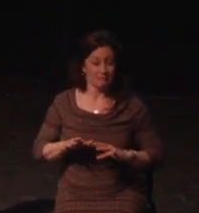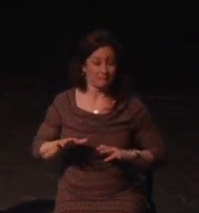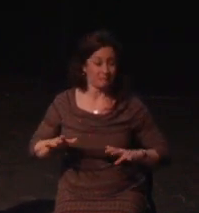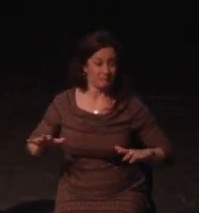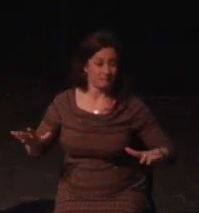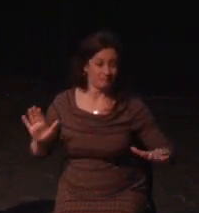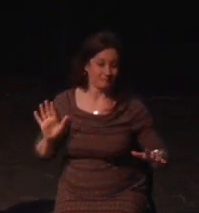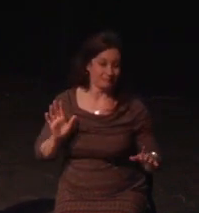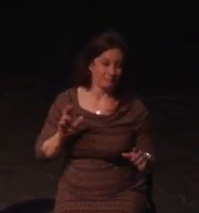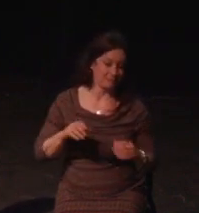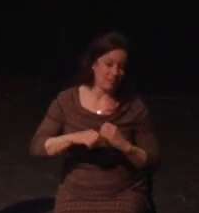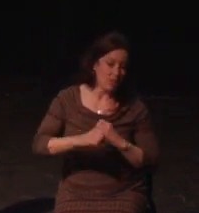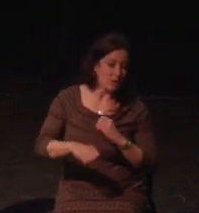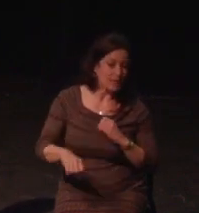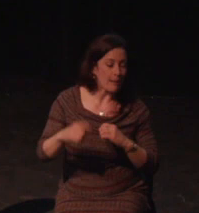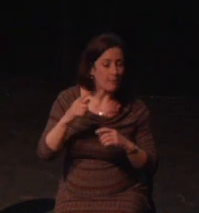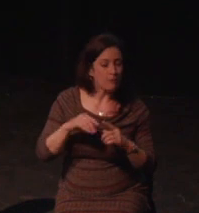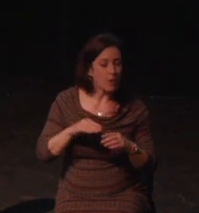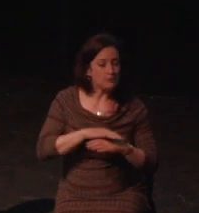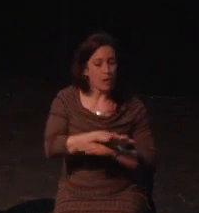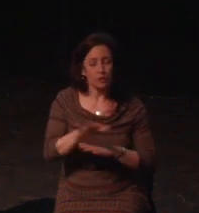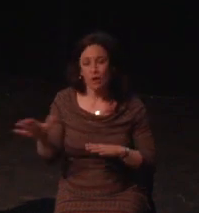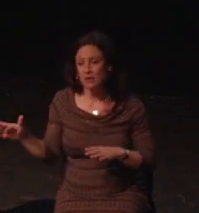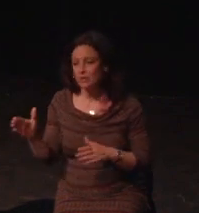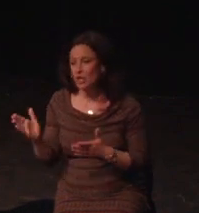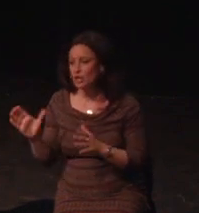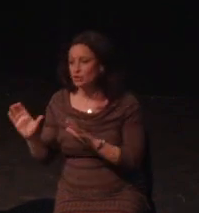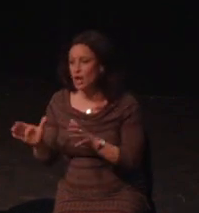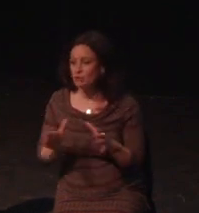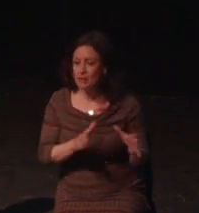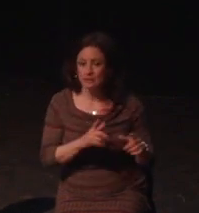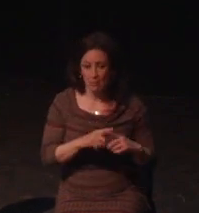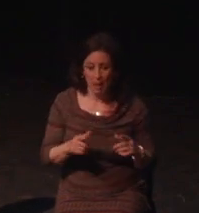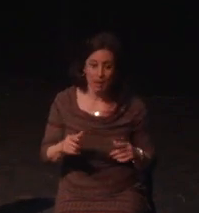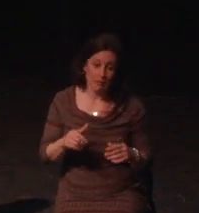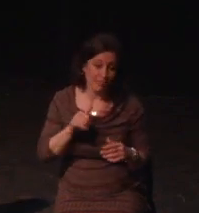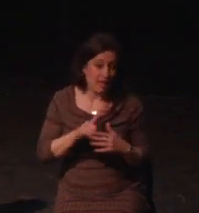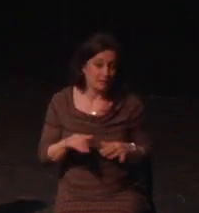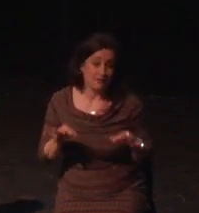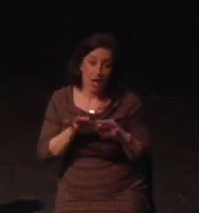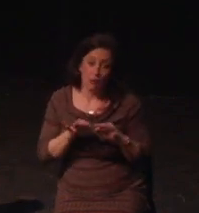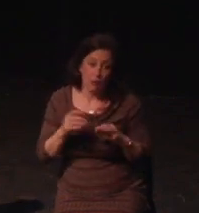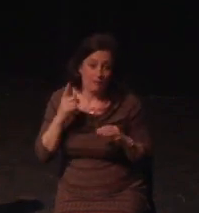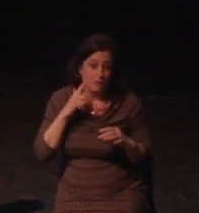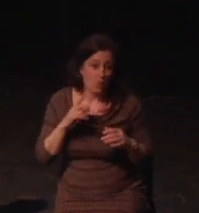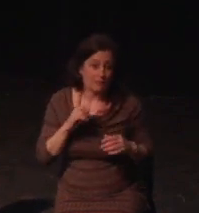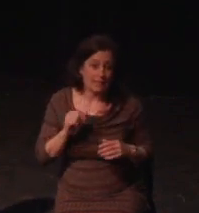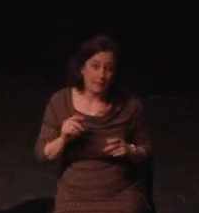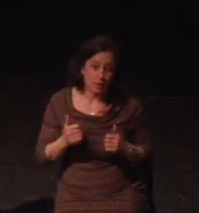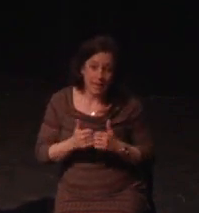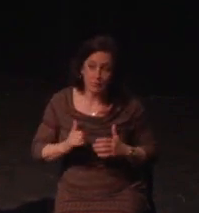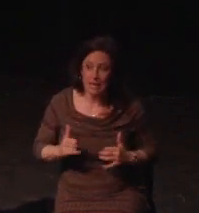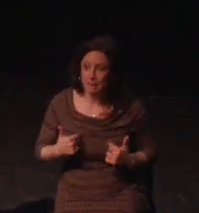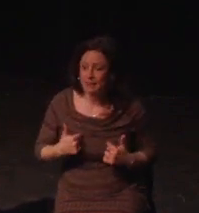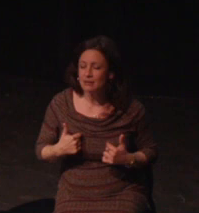The games I love make me feel wholer than I can in this society we have today, and believe me I'll remember the ones that leveled the access for us.